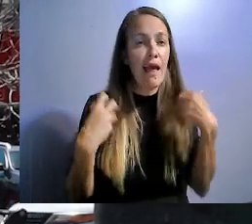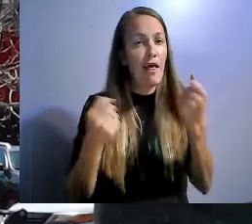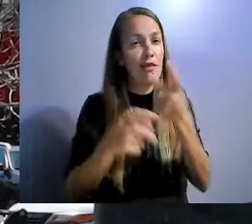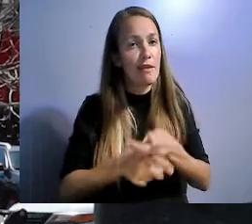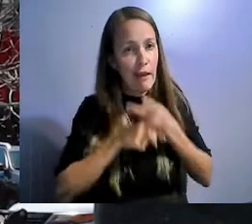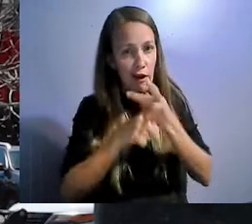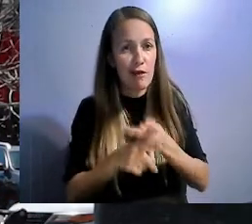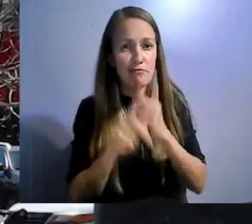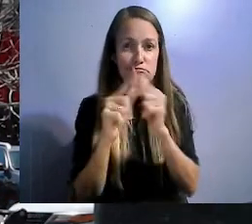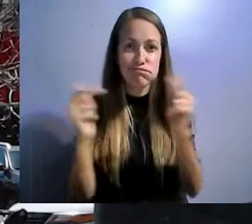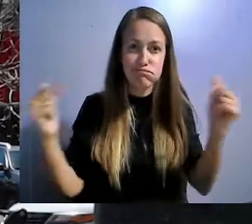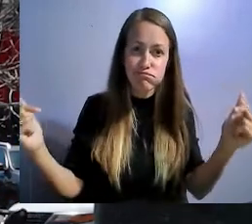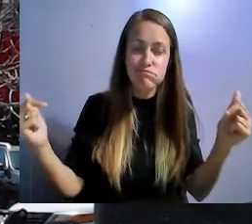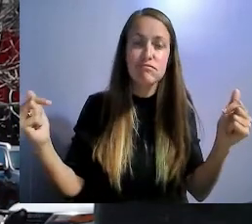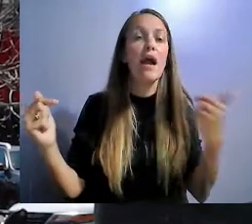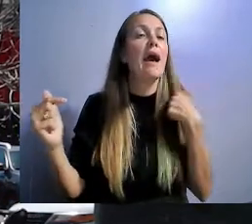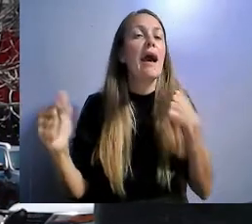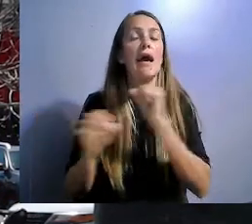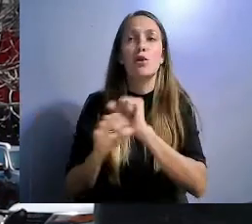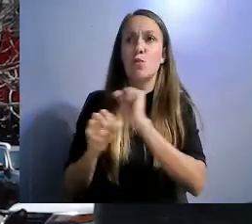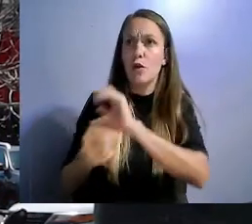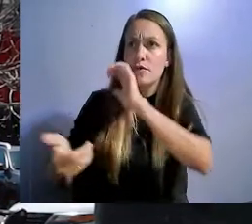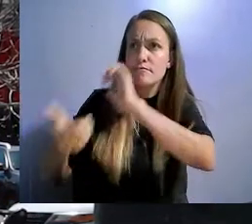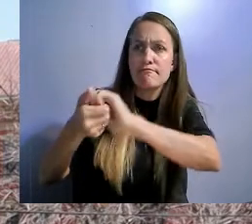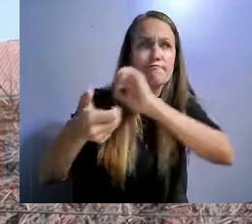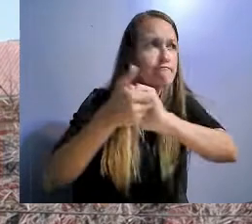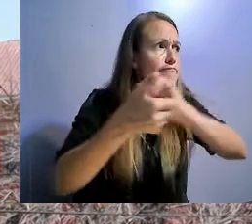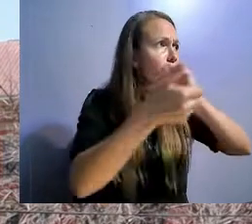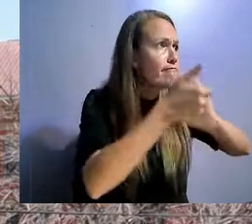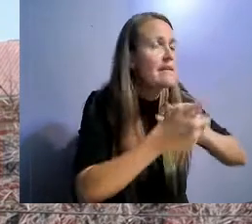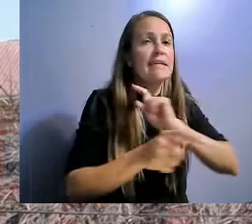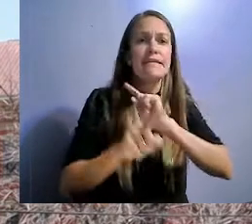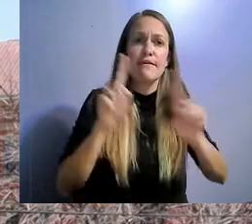there is good transit, good paratransit so our community has